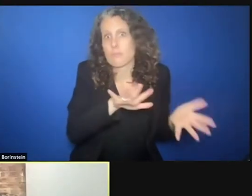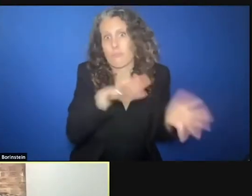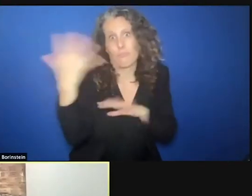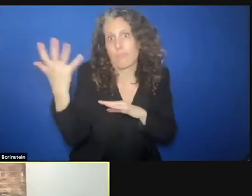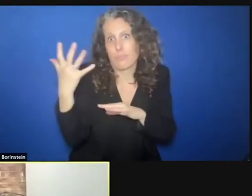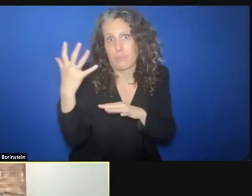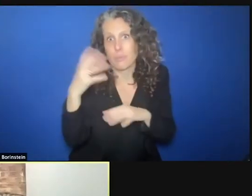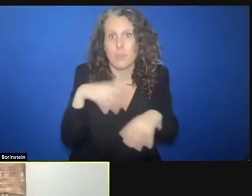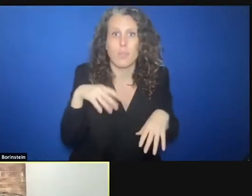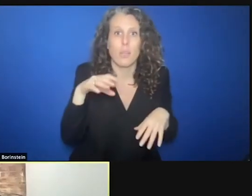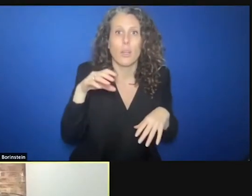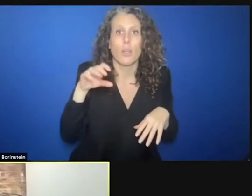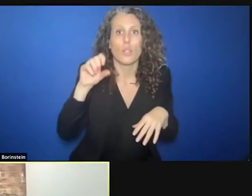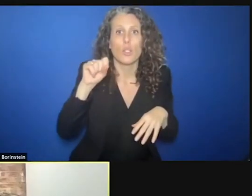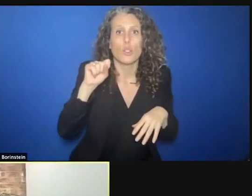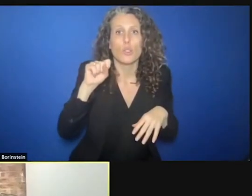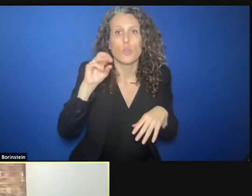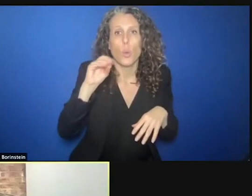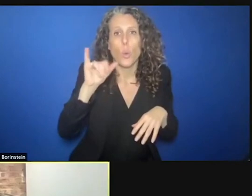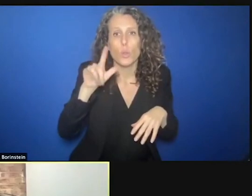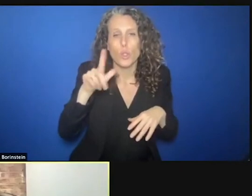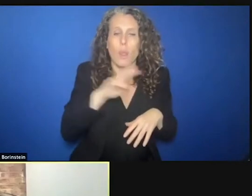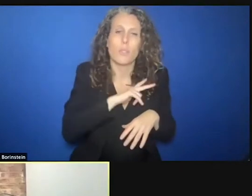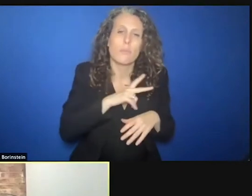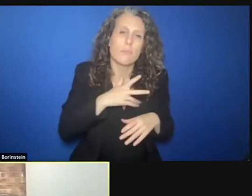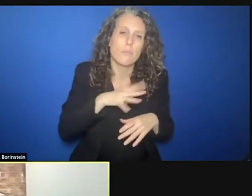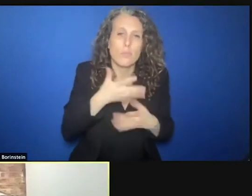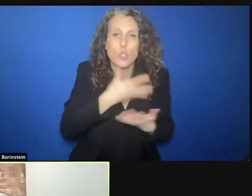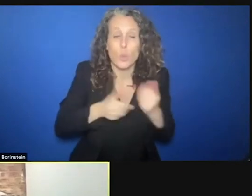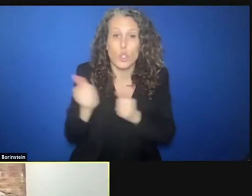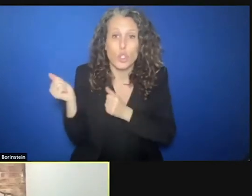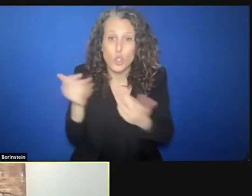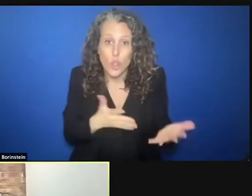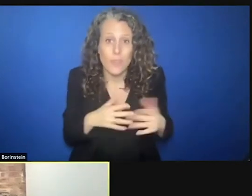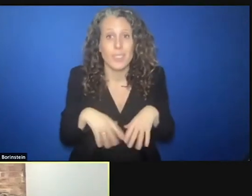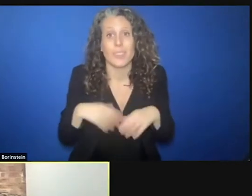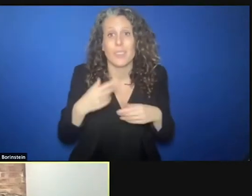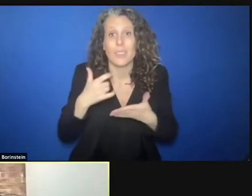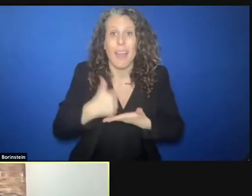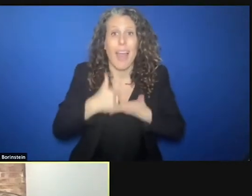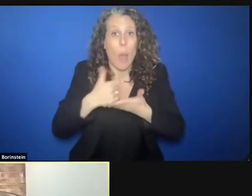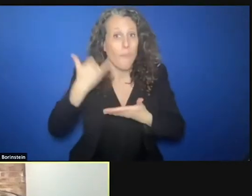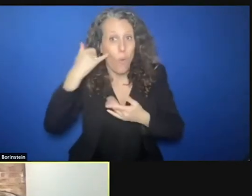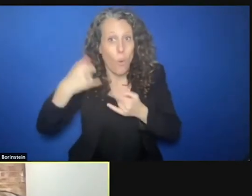management, help lines, messaging, all adapted to the session. And I think Maye and others also